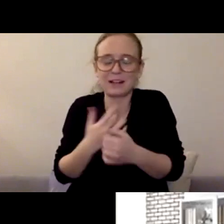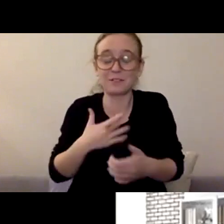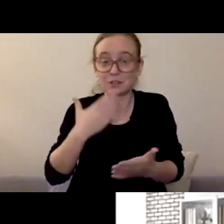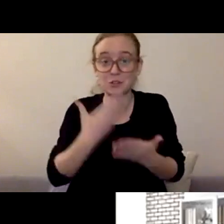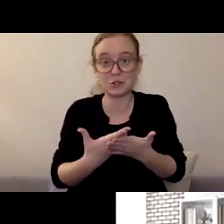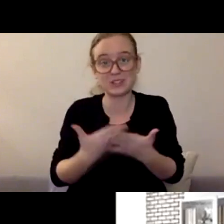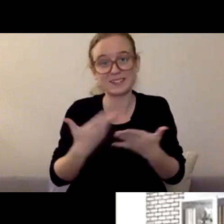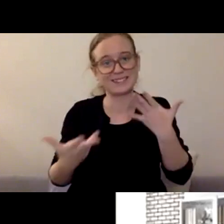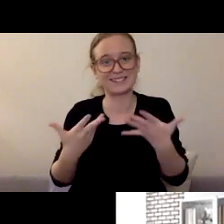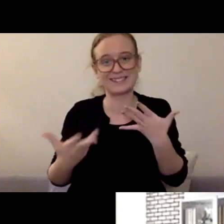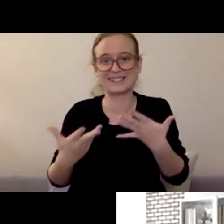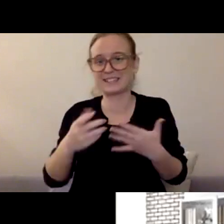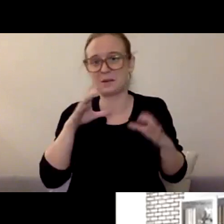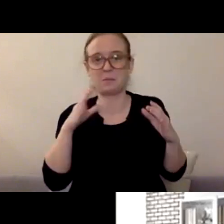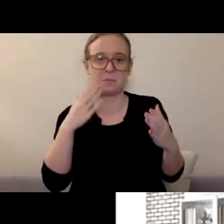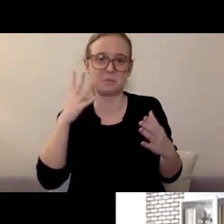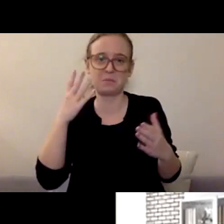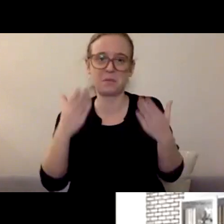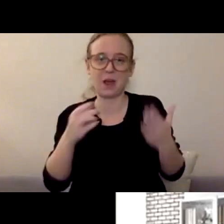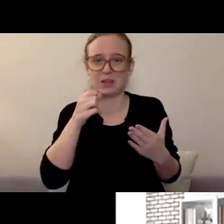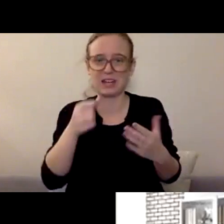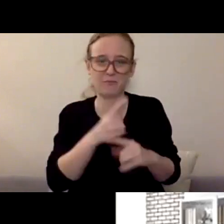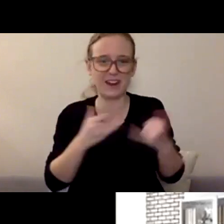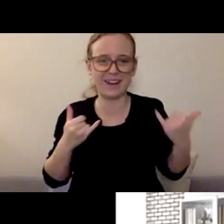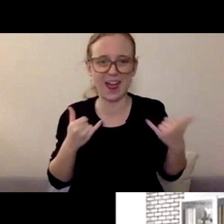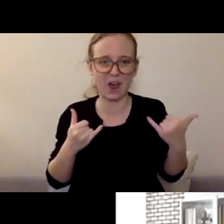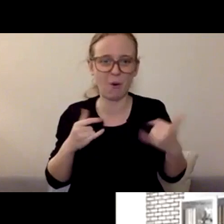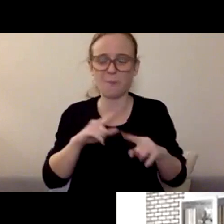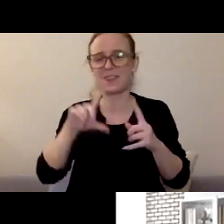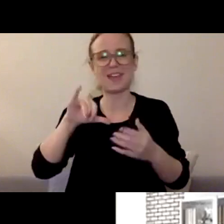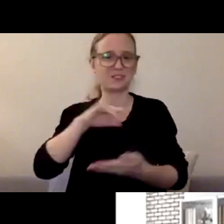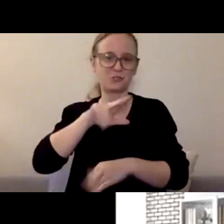It doesn't mean that it's gonna be that way forever. But right here right now,